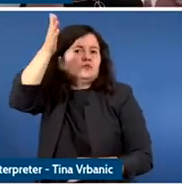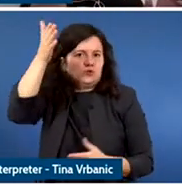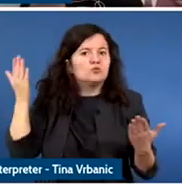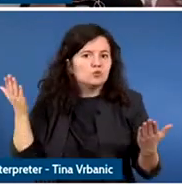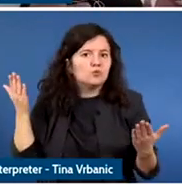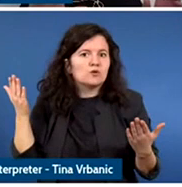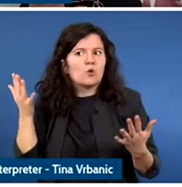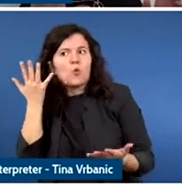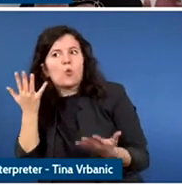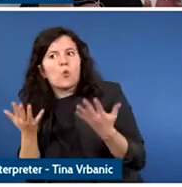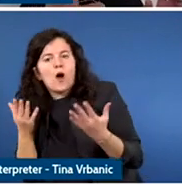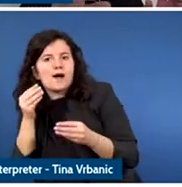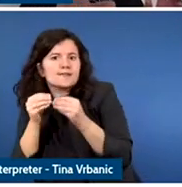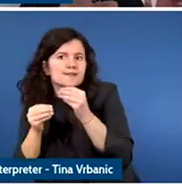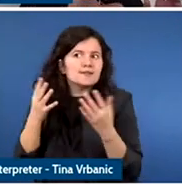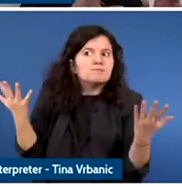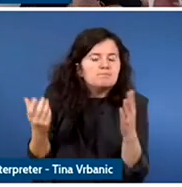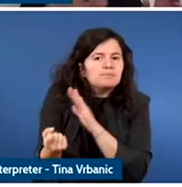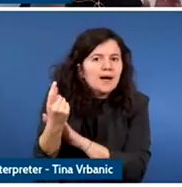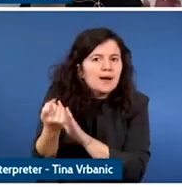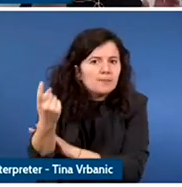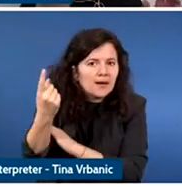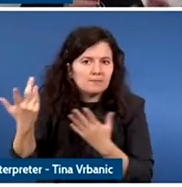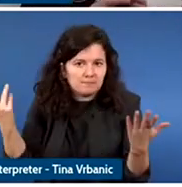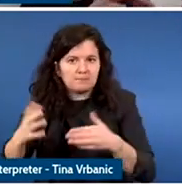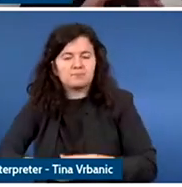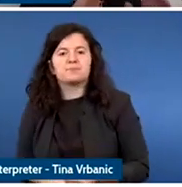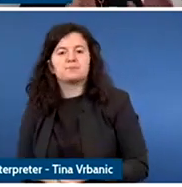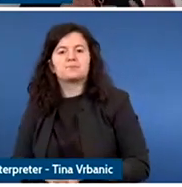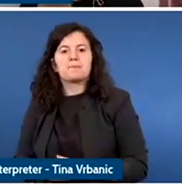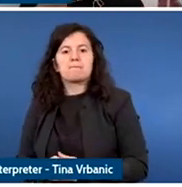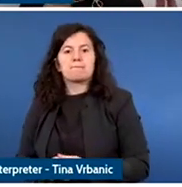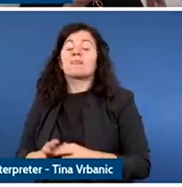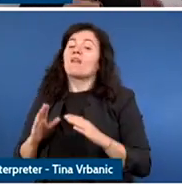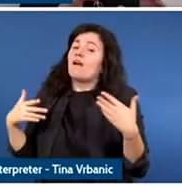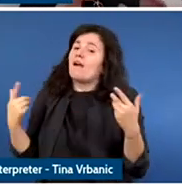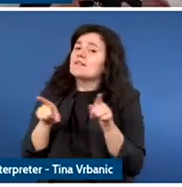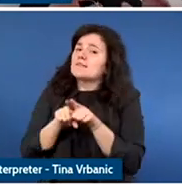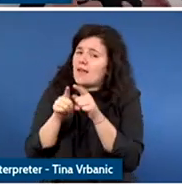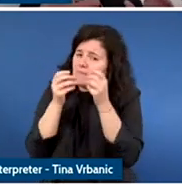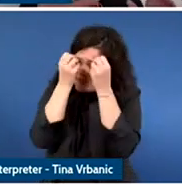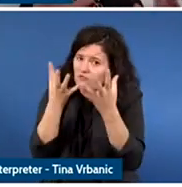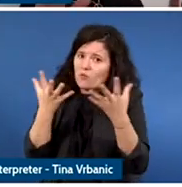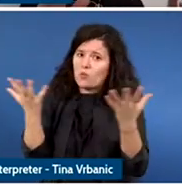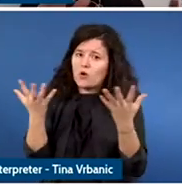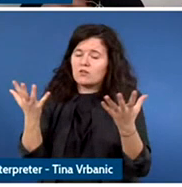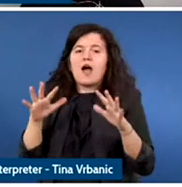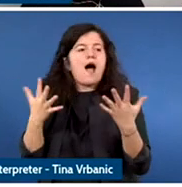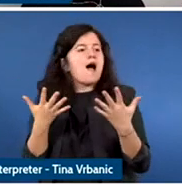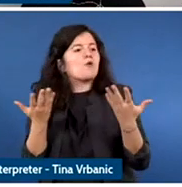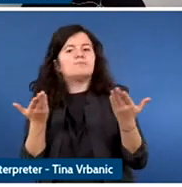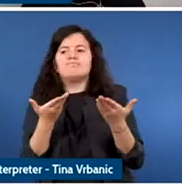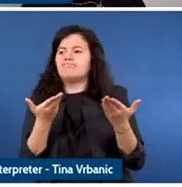feel we have made some progress to build around provision which is access and tools of empowerment.